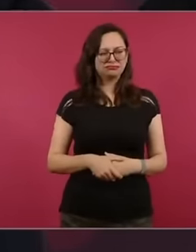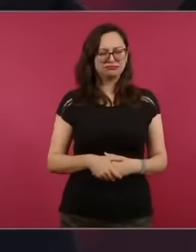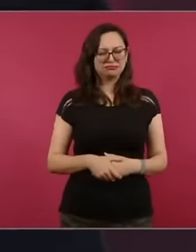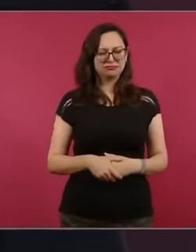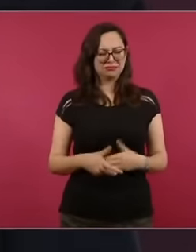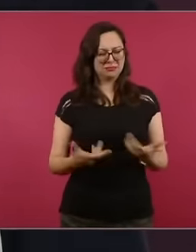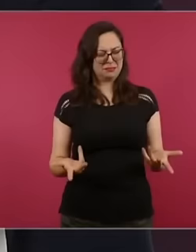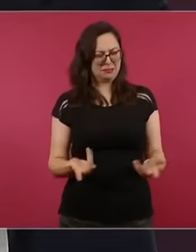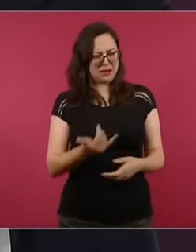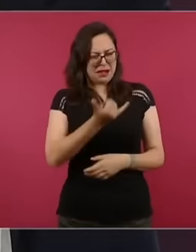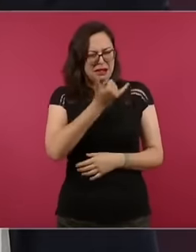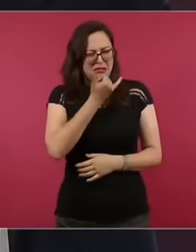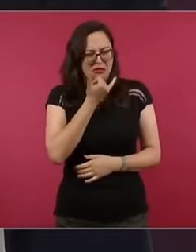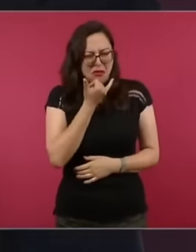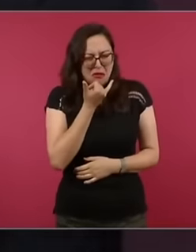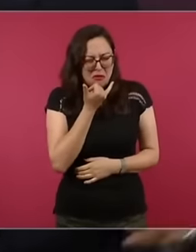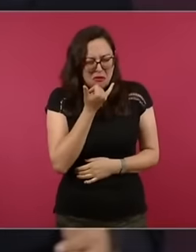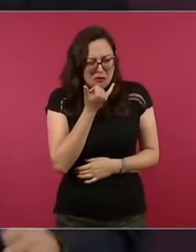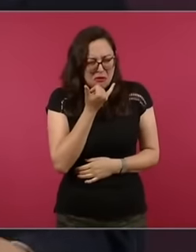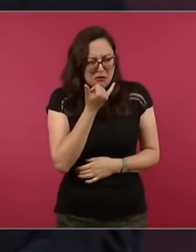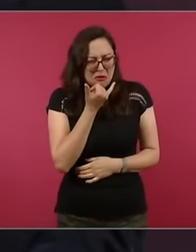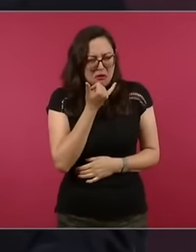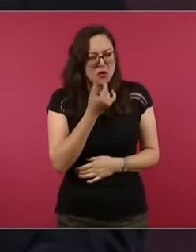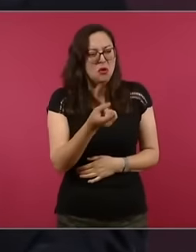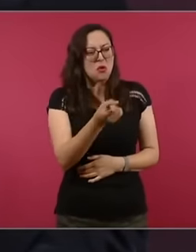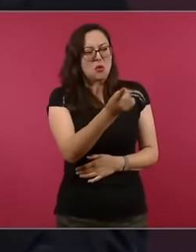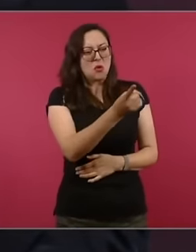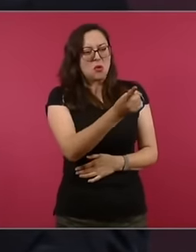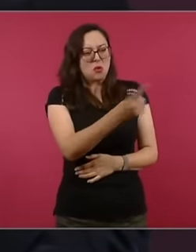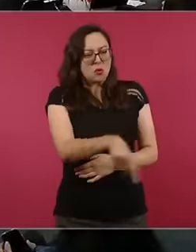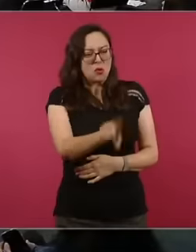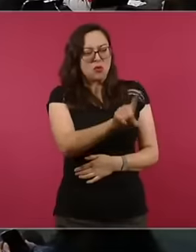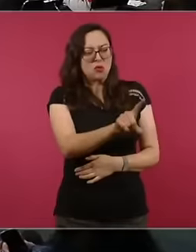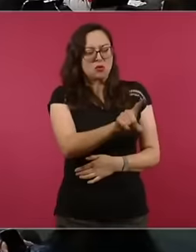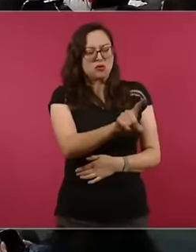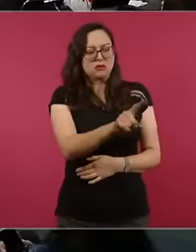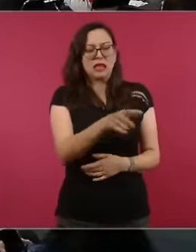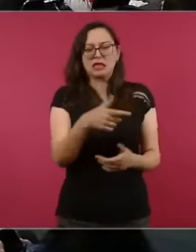To polarize for centuries not to talk about these issues would be suicide for